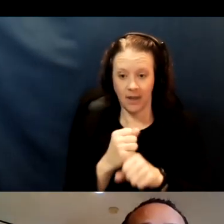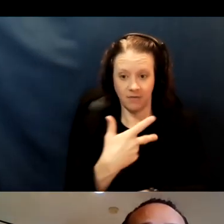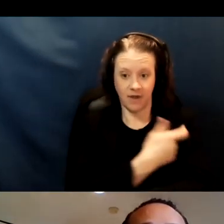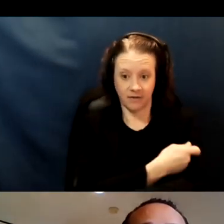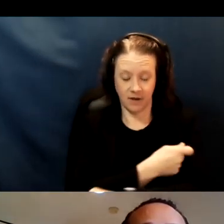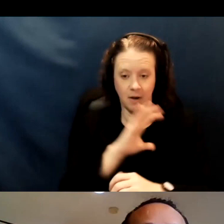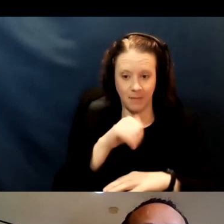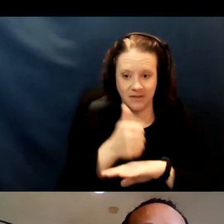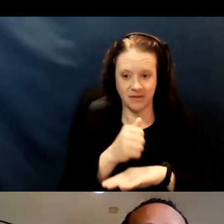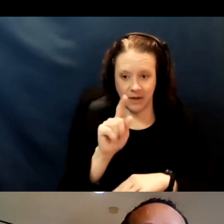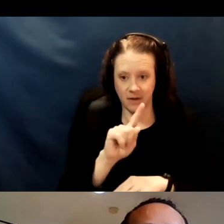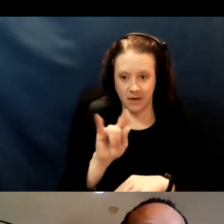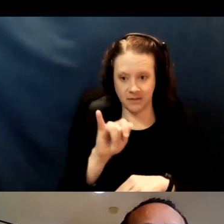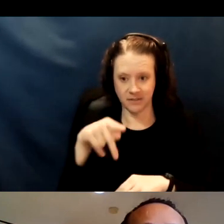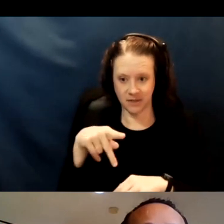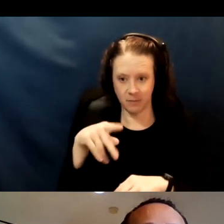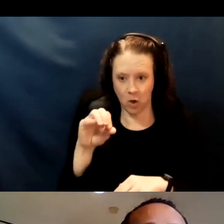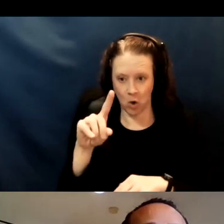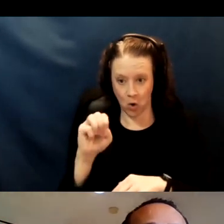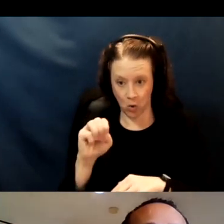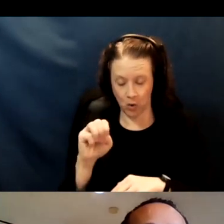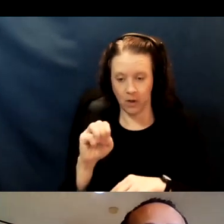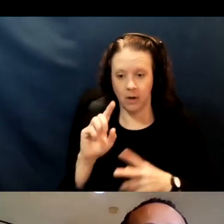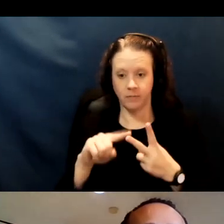based on their age.